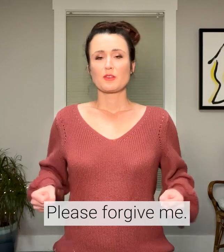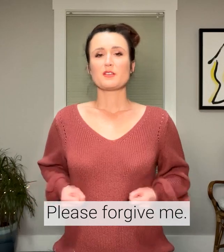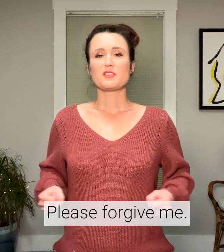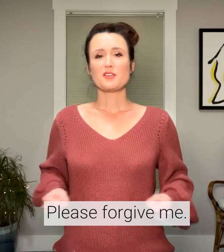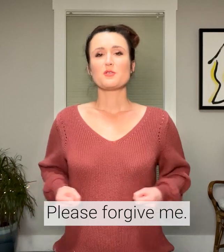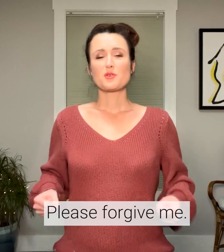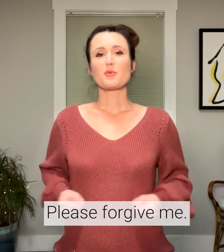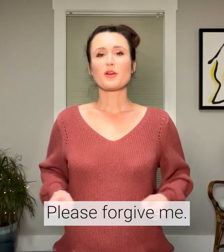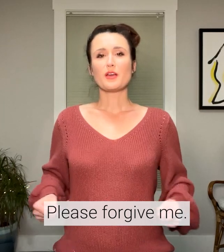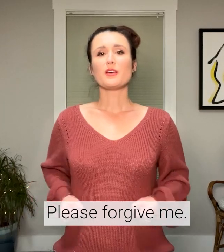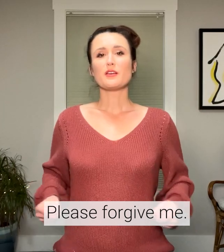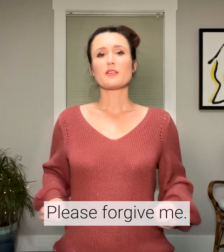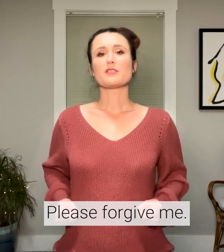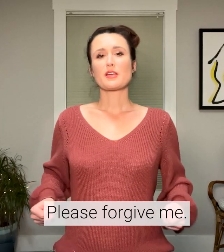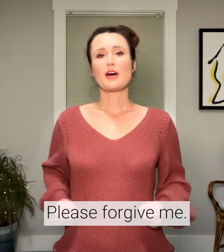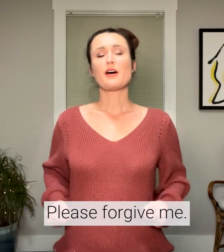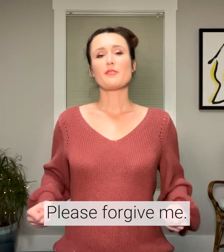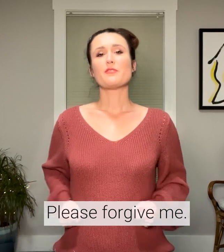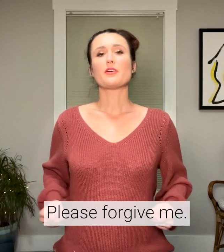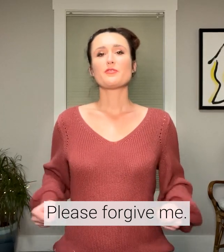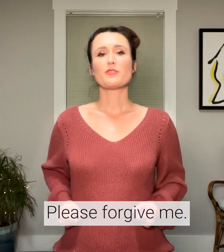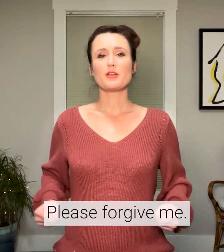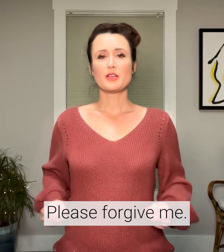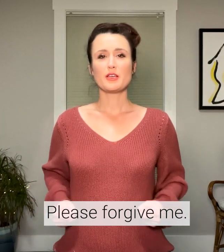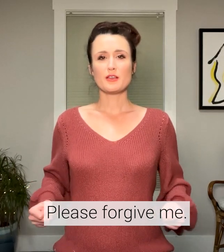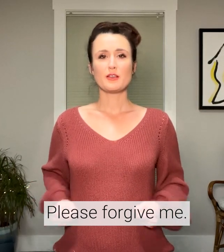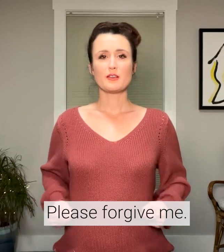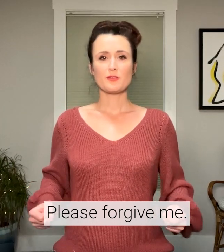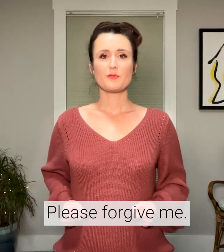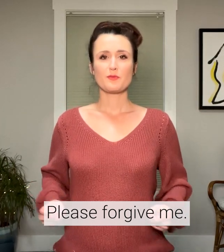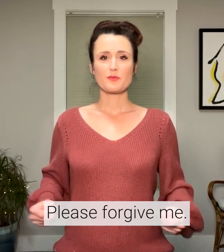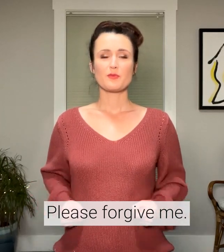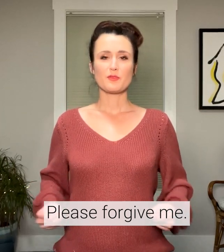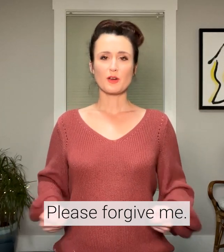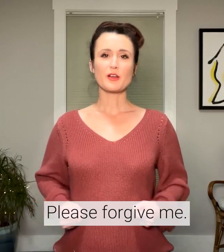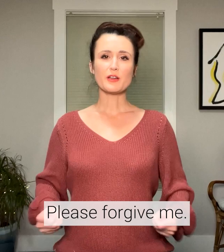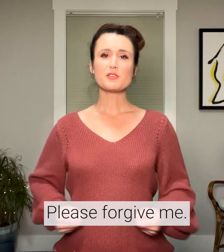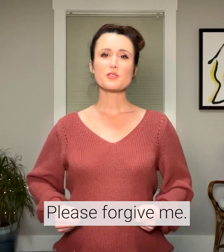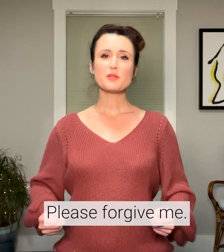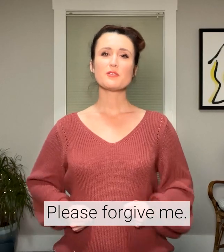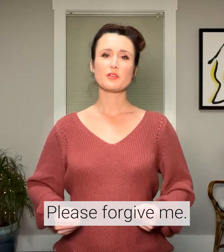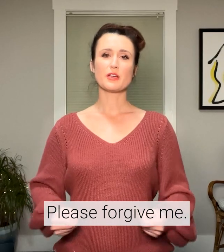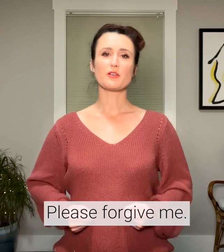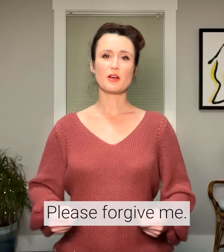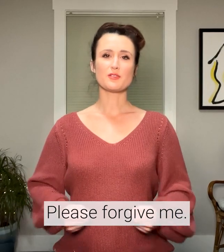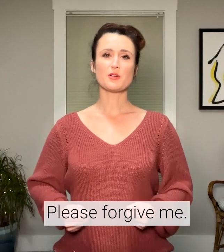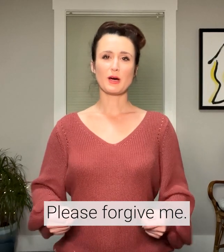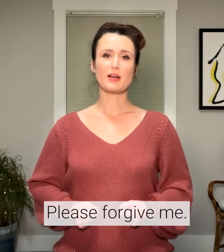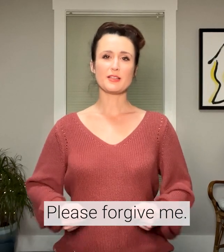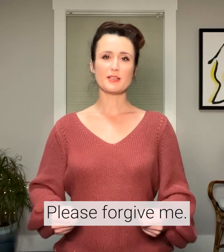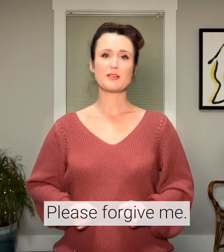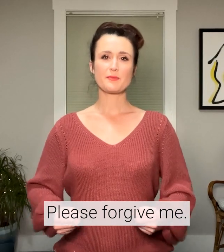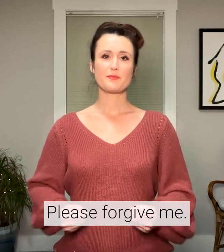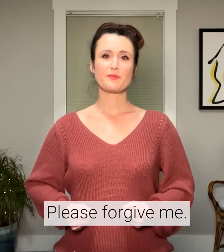Continue to breathe and tap very freely, very intuitively, around your body.